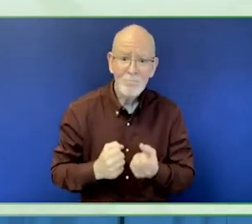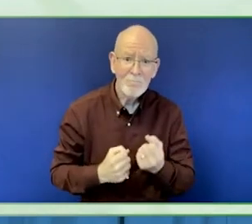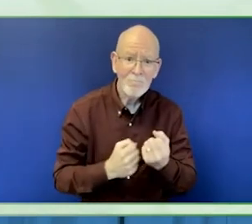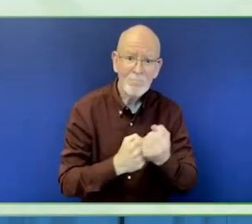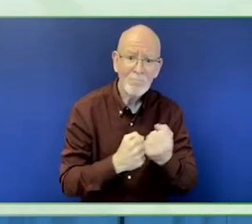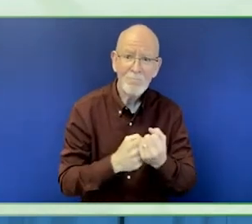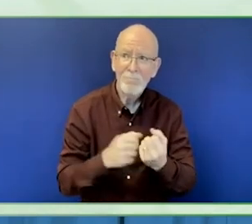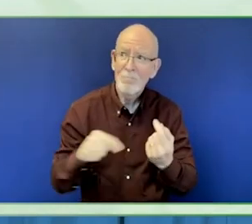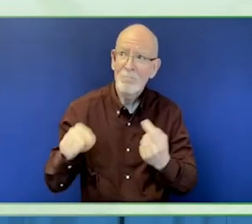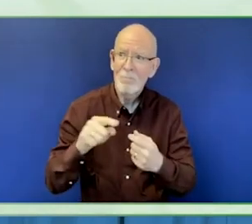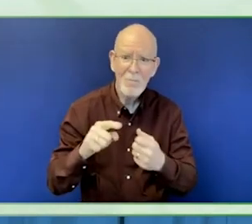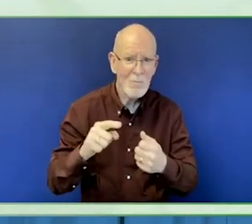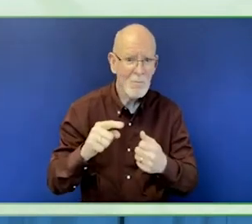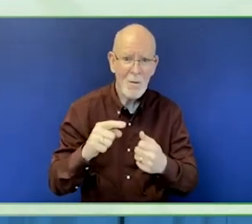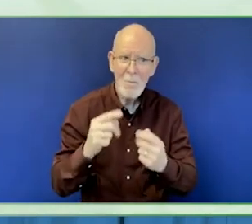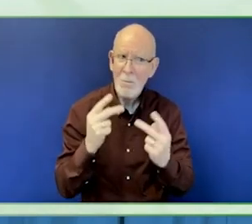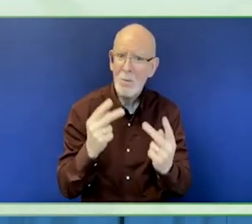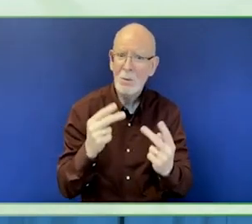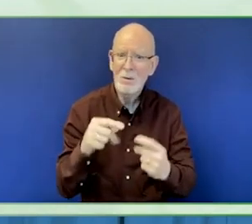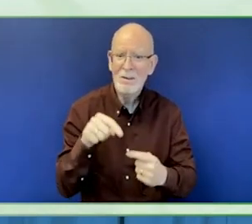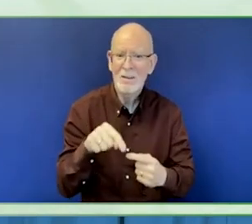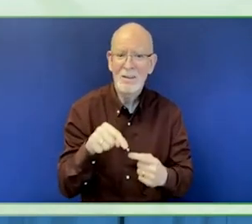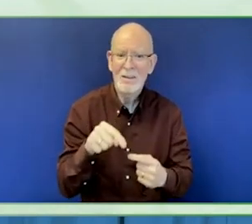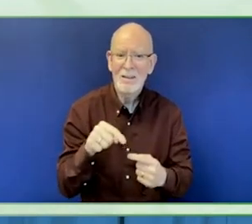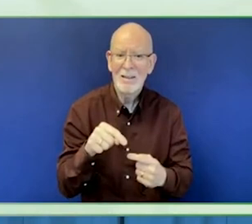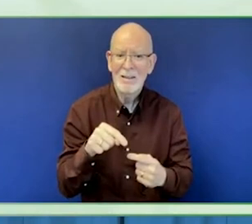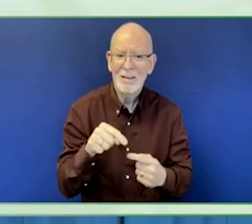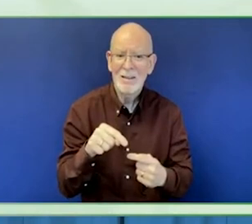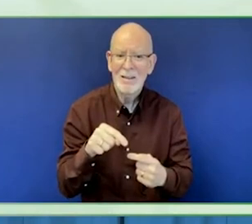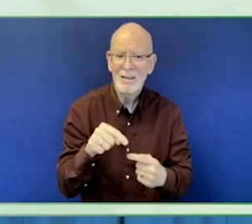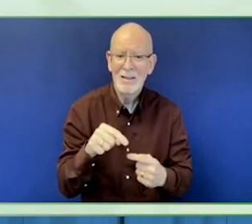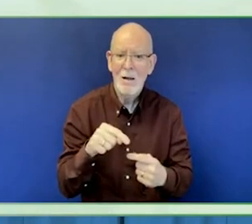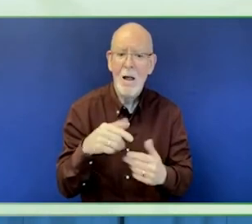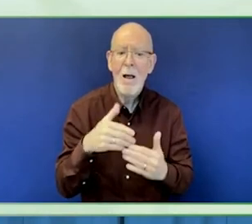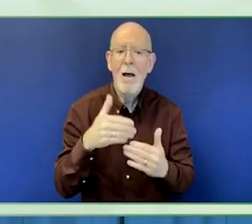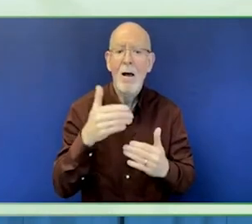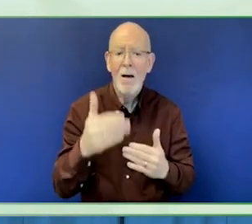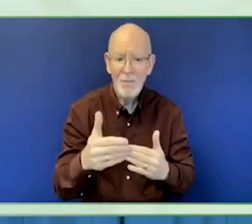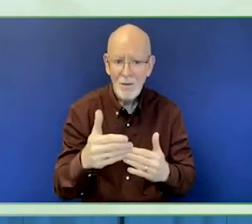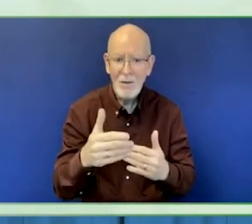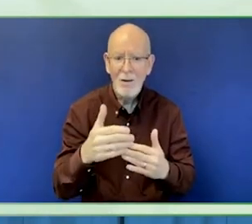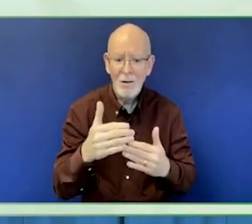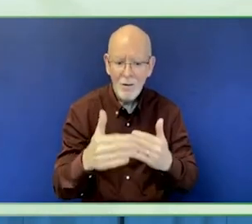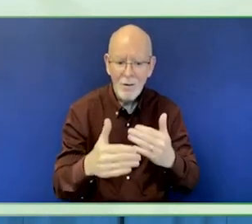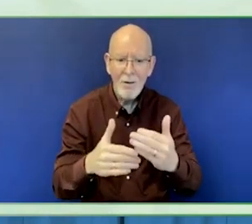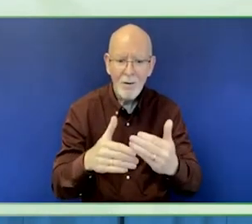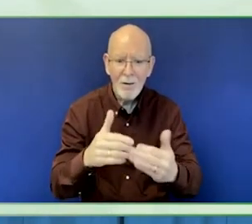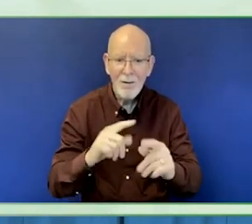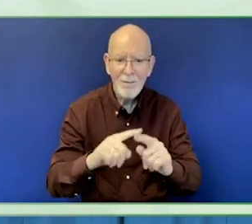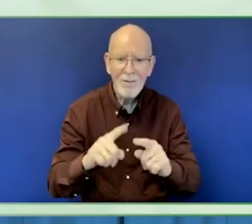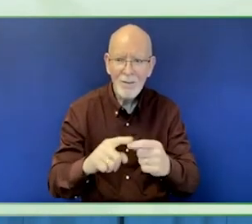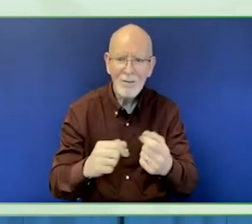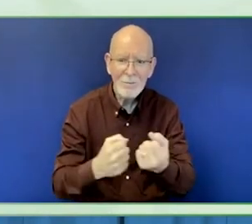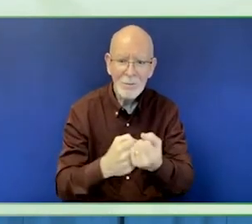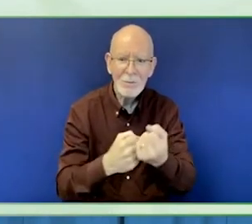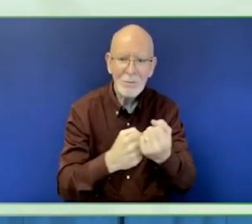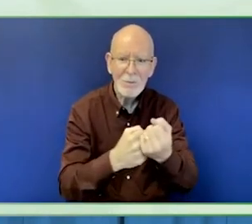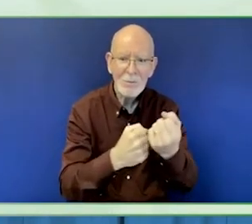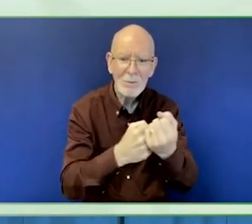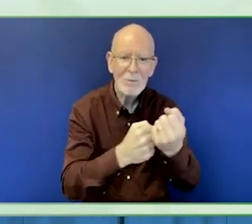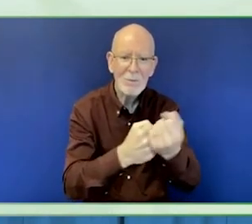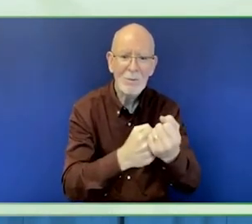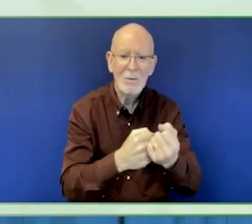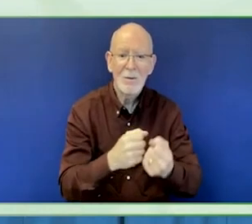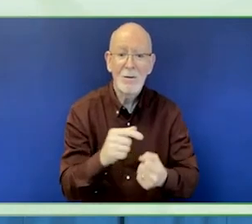Since the first day, we started to work closely with our stakeholders